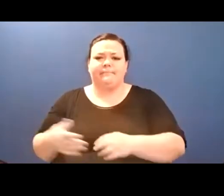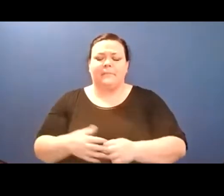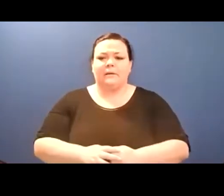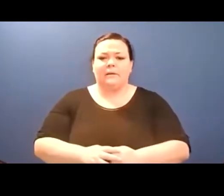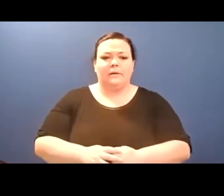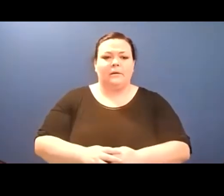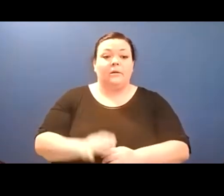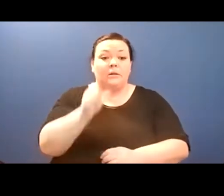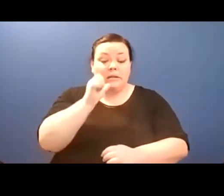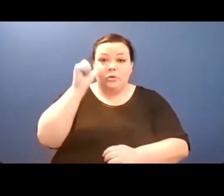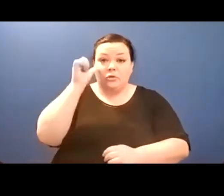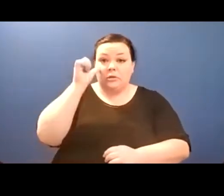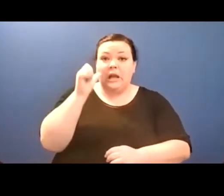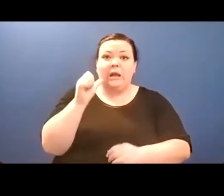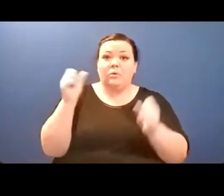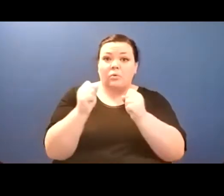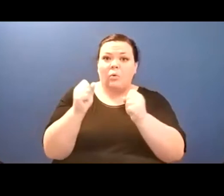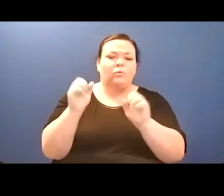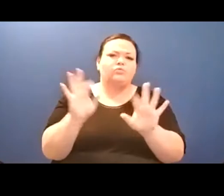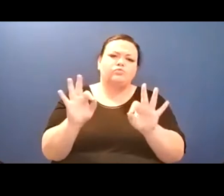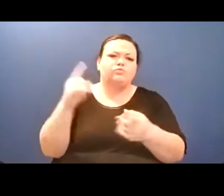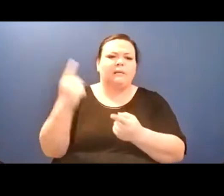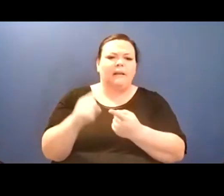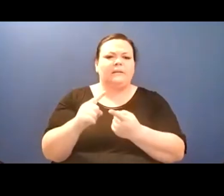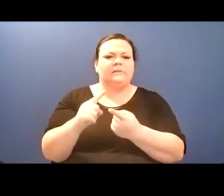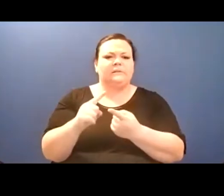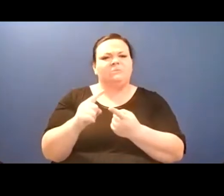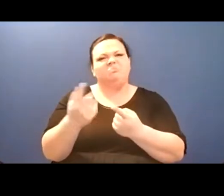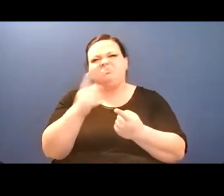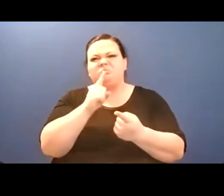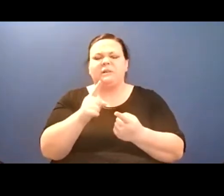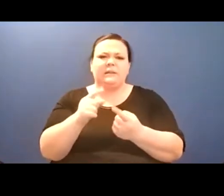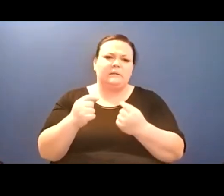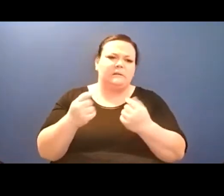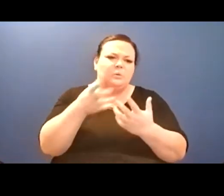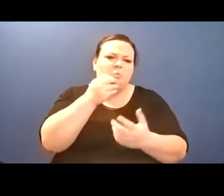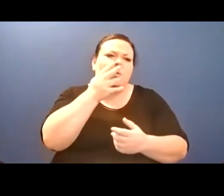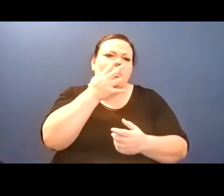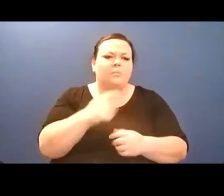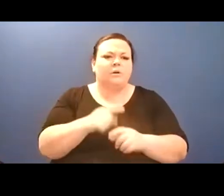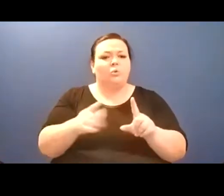you earned a degree handed to you from the relief helicopter in the turnip sky.//